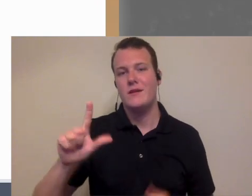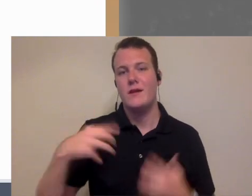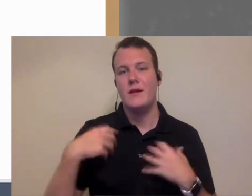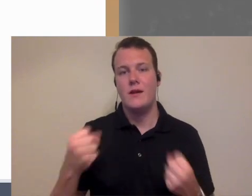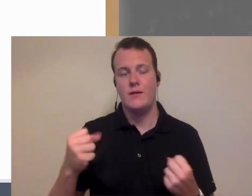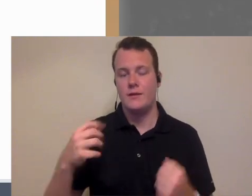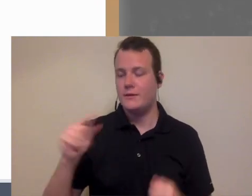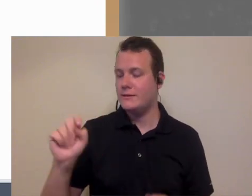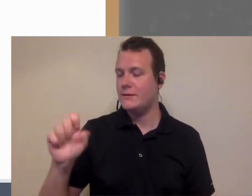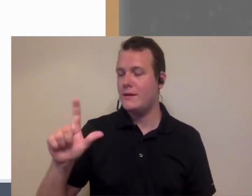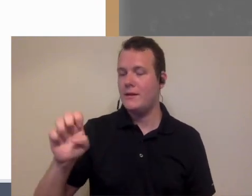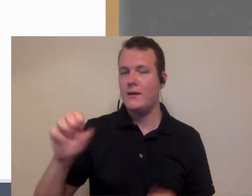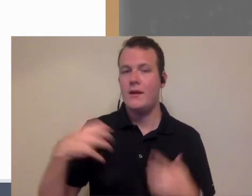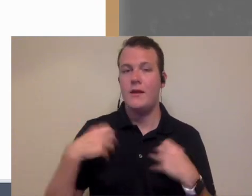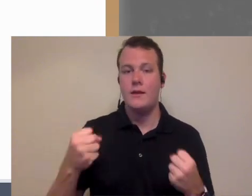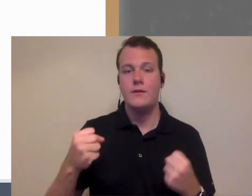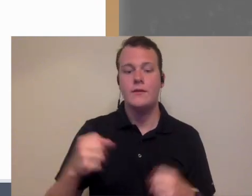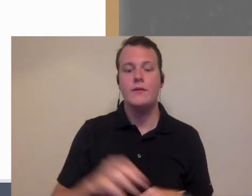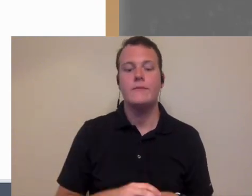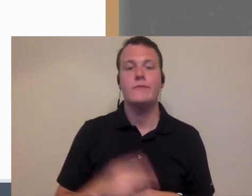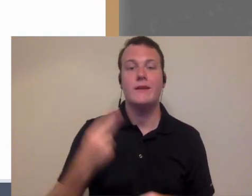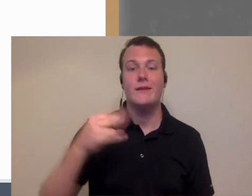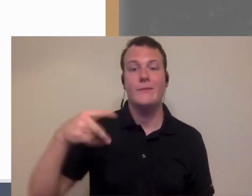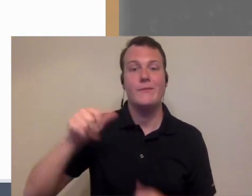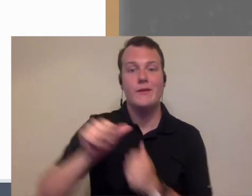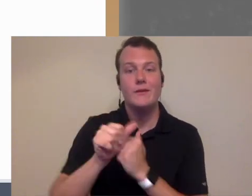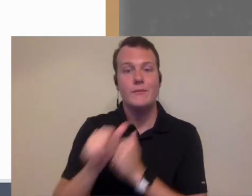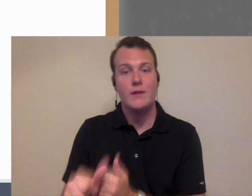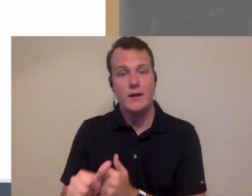they'd be able to use visual video conferencing so HIPAA compliance systems